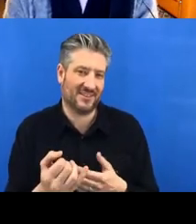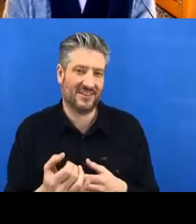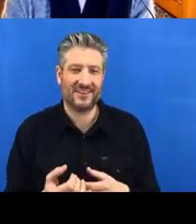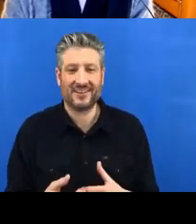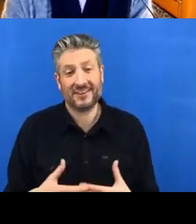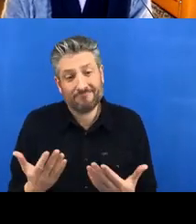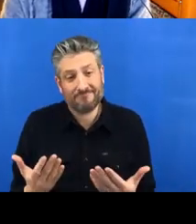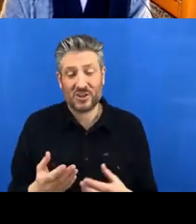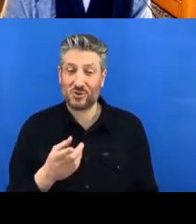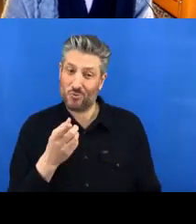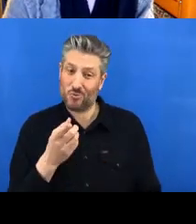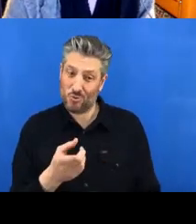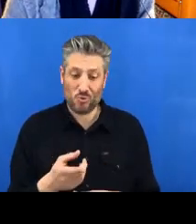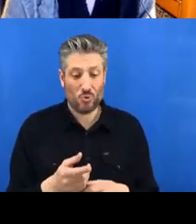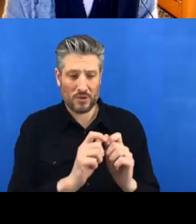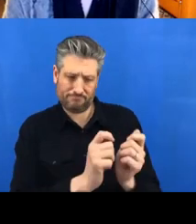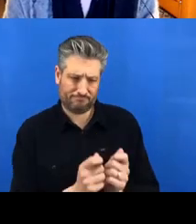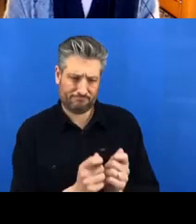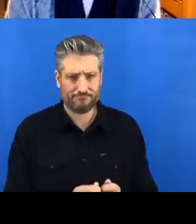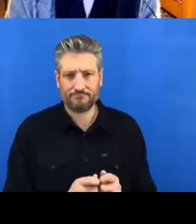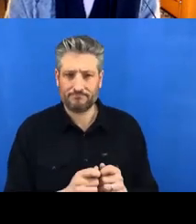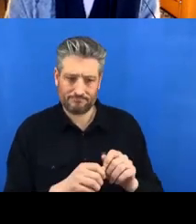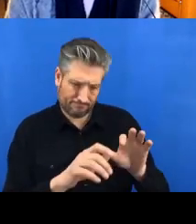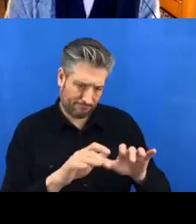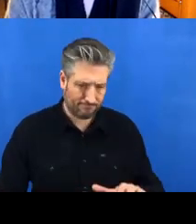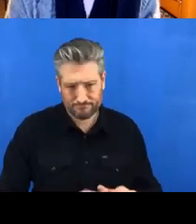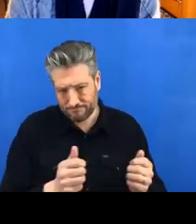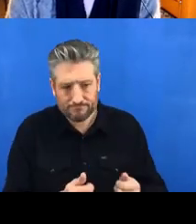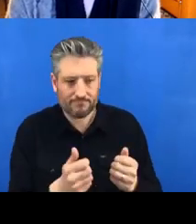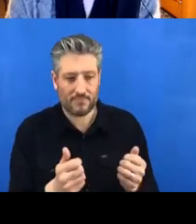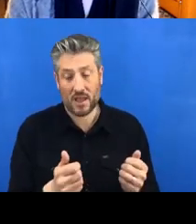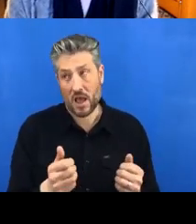pull request. Okay so I’m yeah, I’m going to suggest